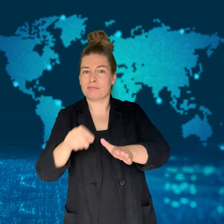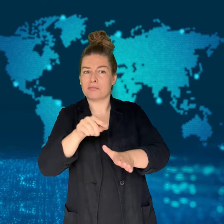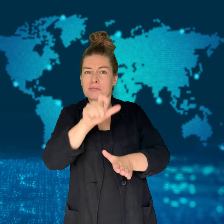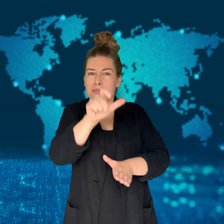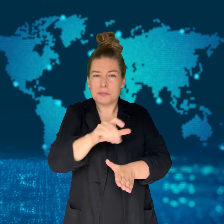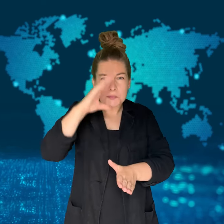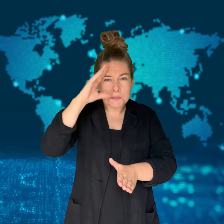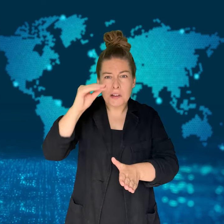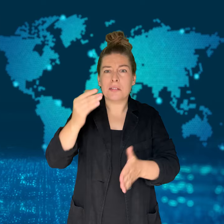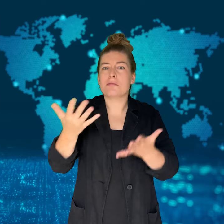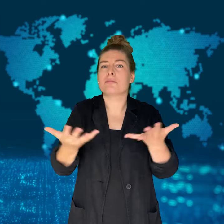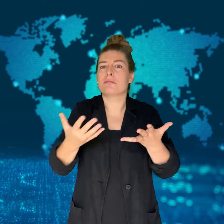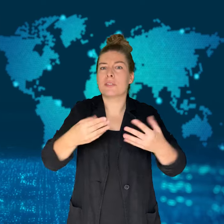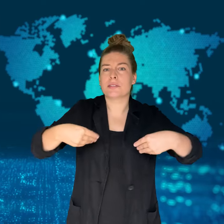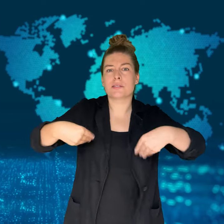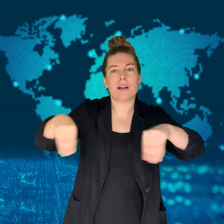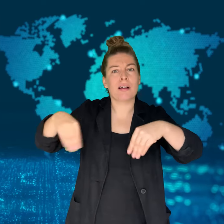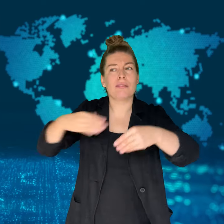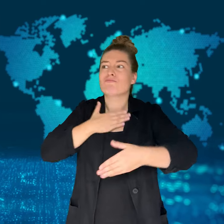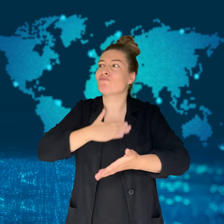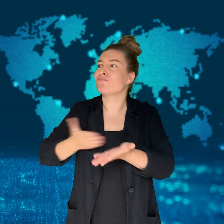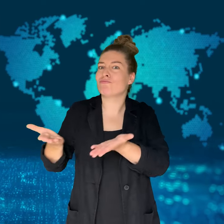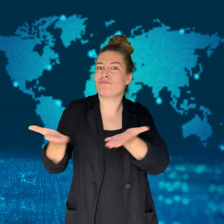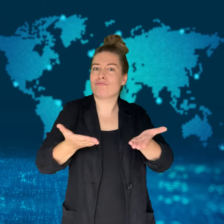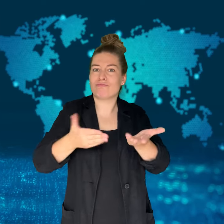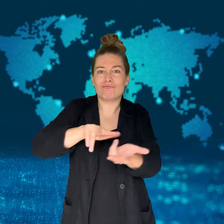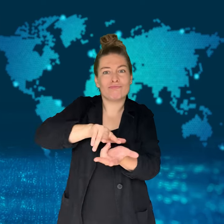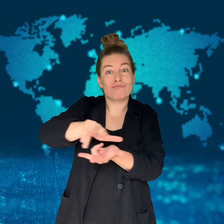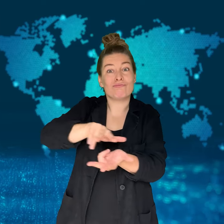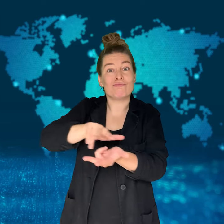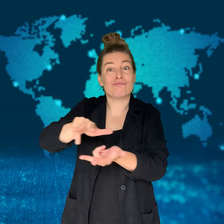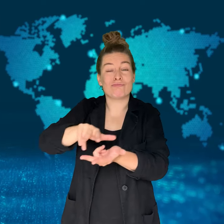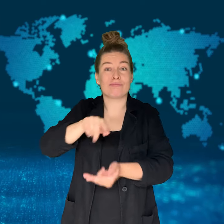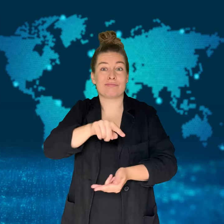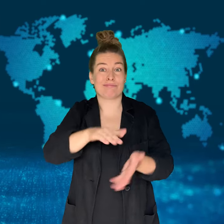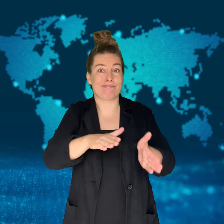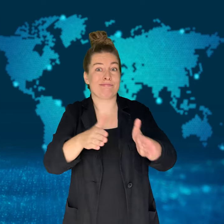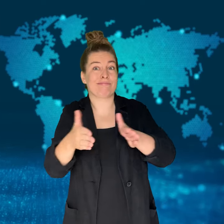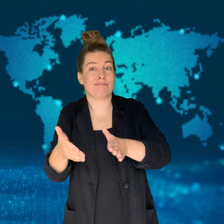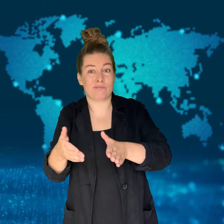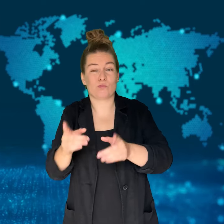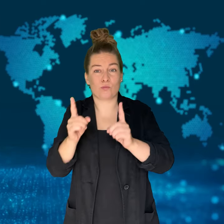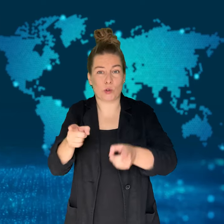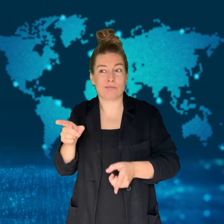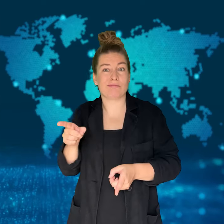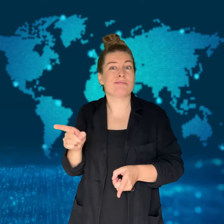11 years in jail for killing her alleged sex trafficker.